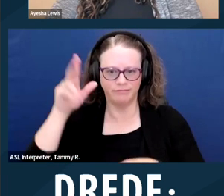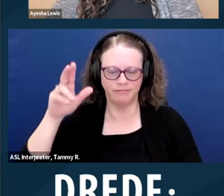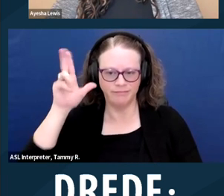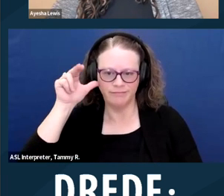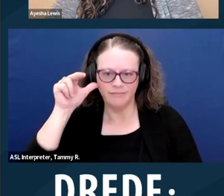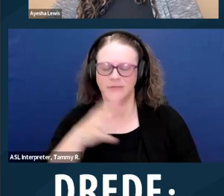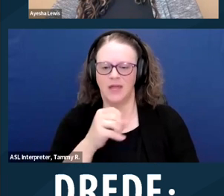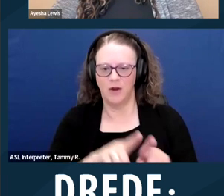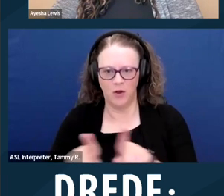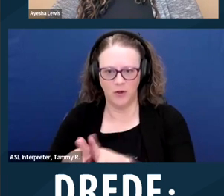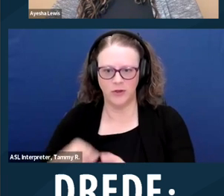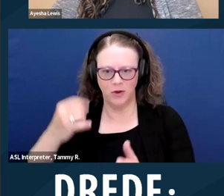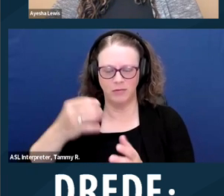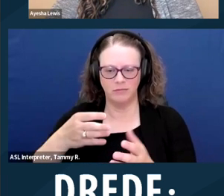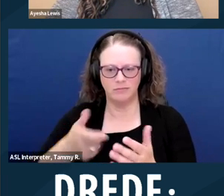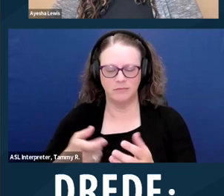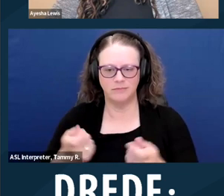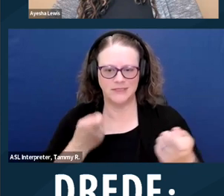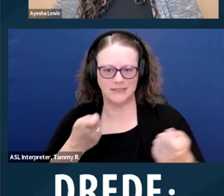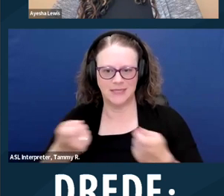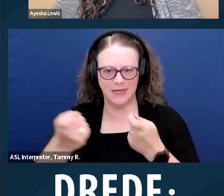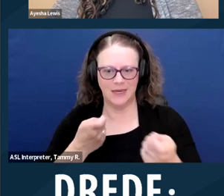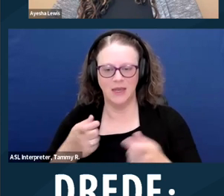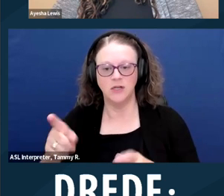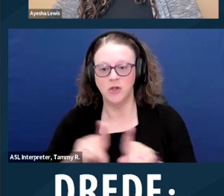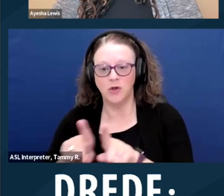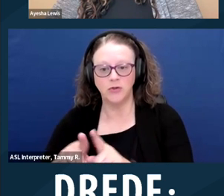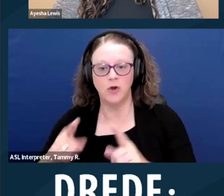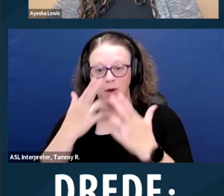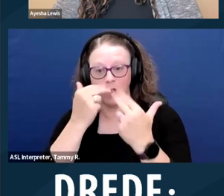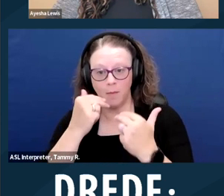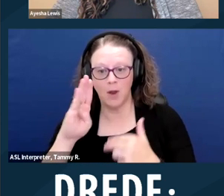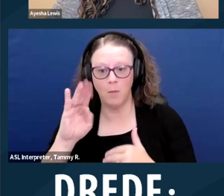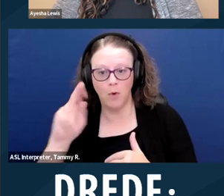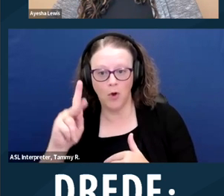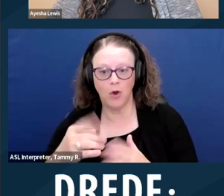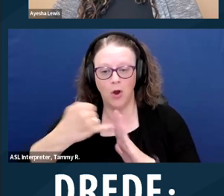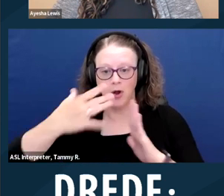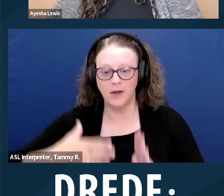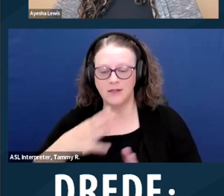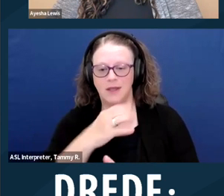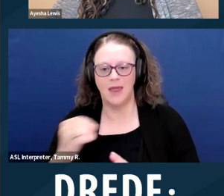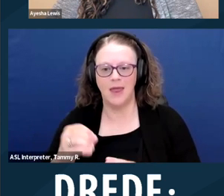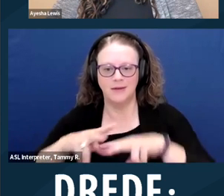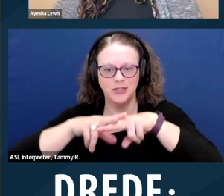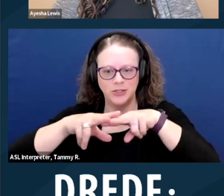She's also a comic book artist, model train builder, and was the costume designer for the rock band, The Moldy Peaches.